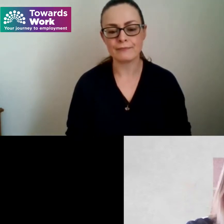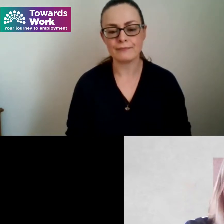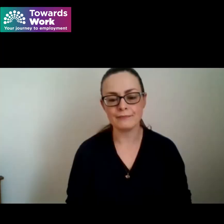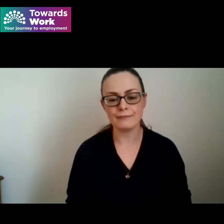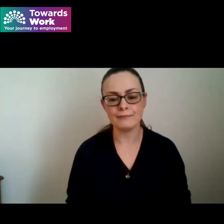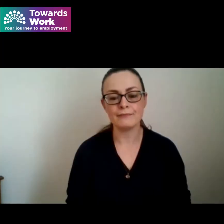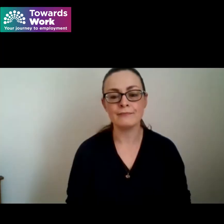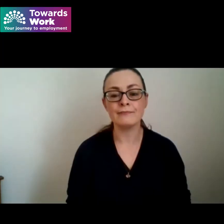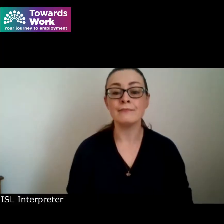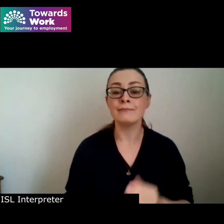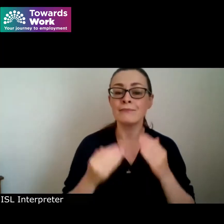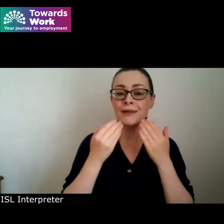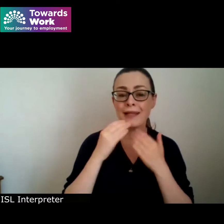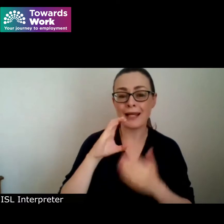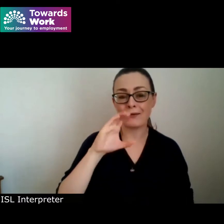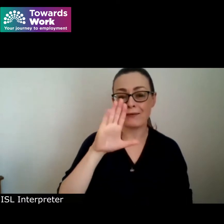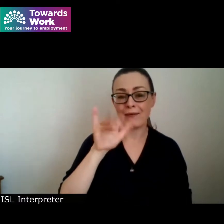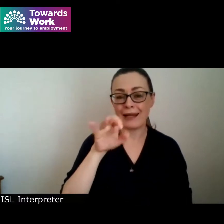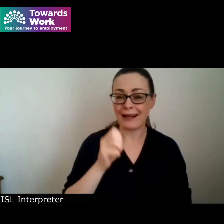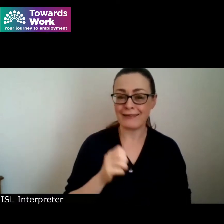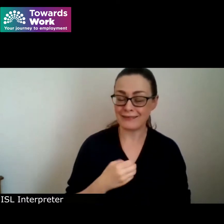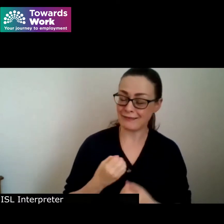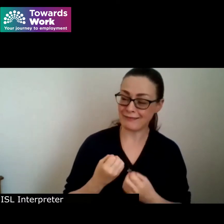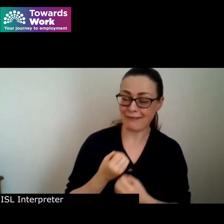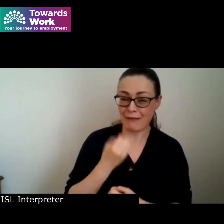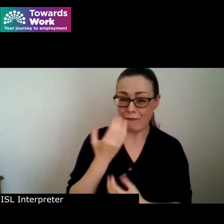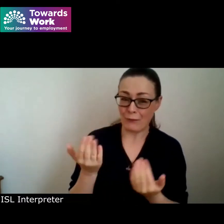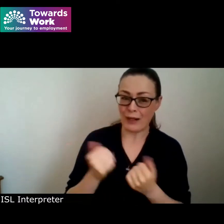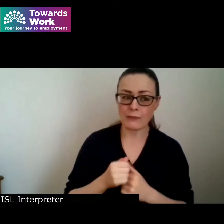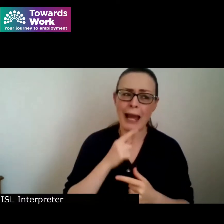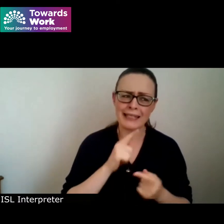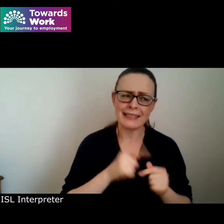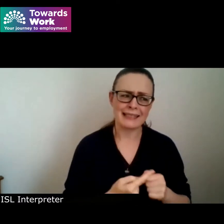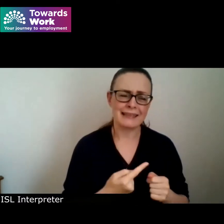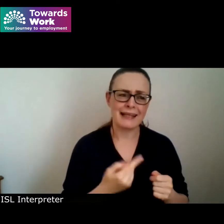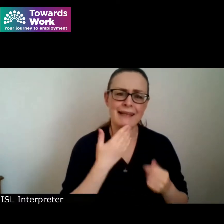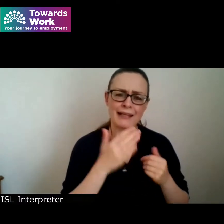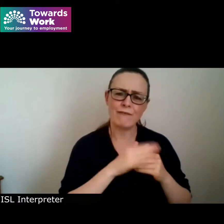thank you Claire lovely welcome and thanks to the minister also for the remarks there I